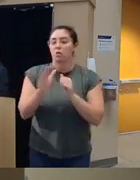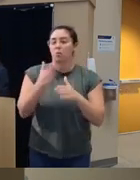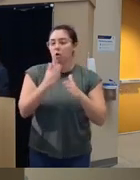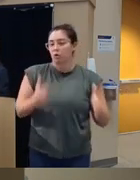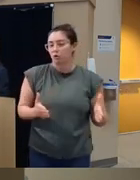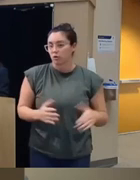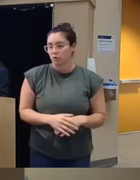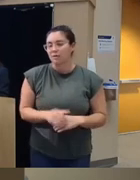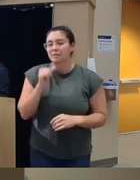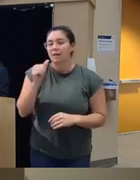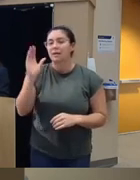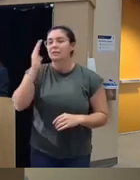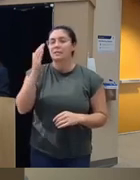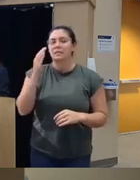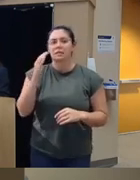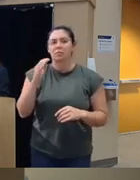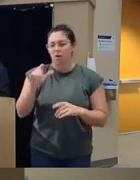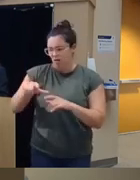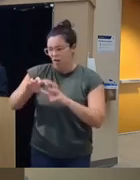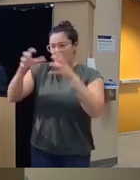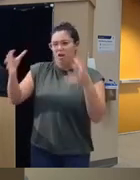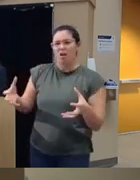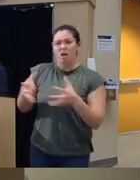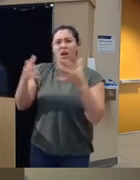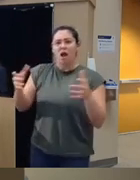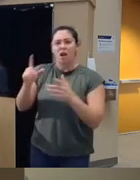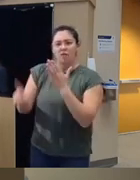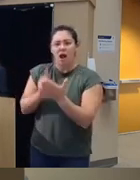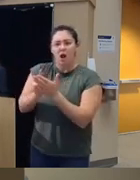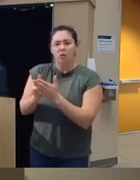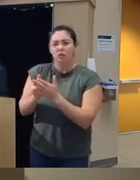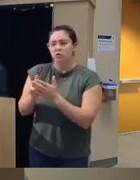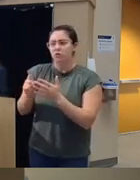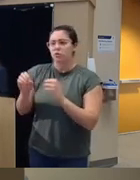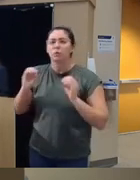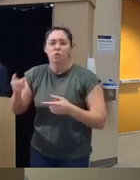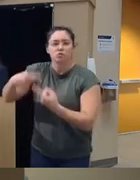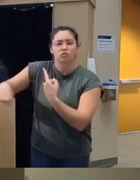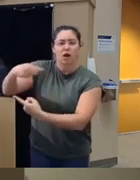there was it looked inflated for one group because no one was around to get aggressive or angry at